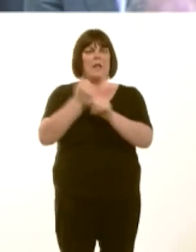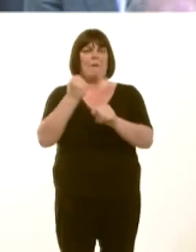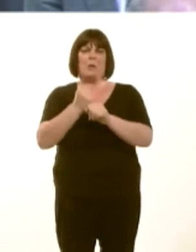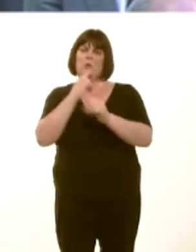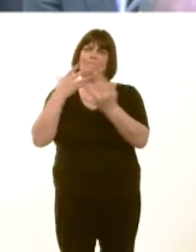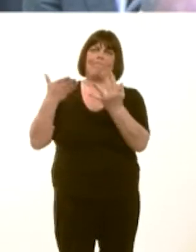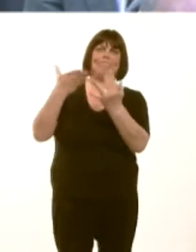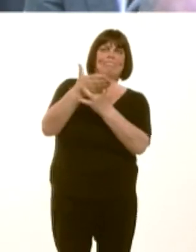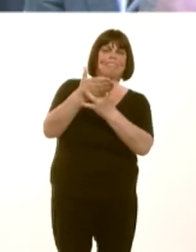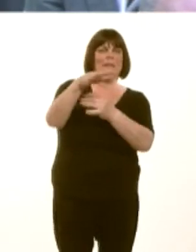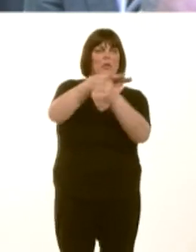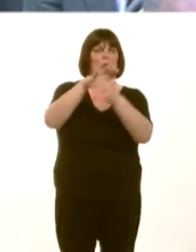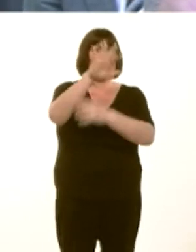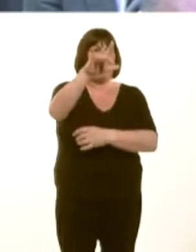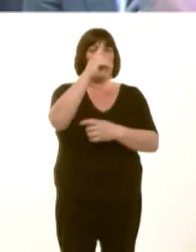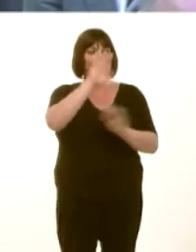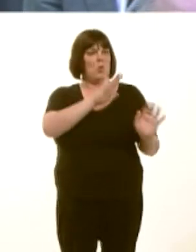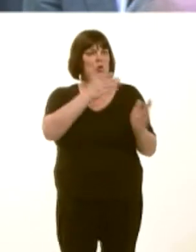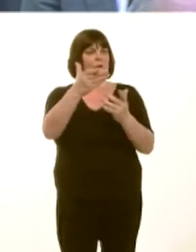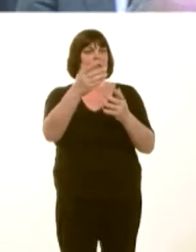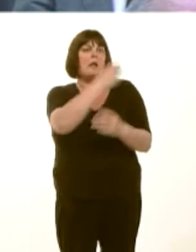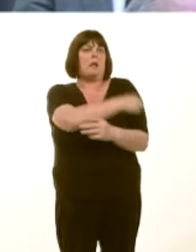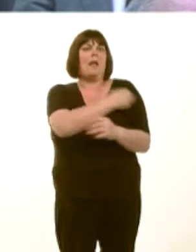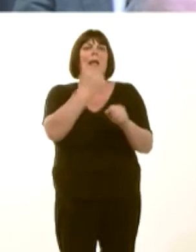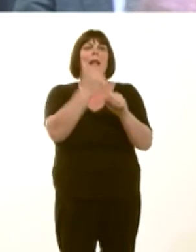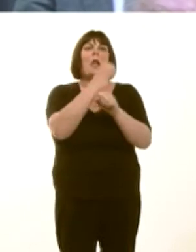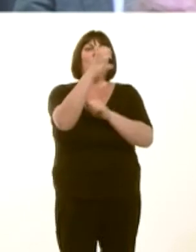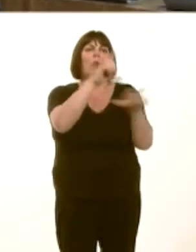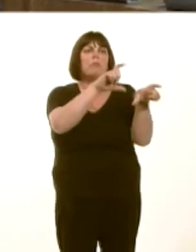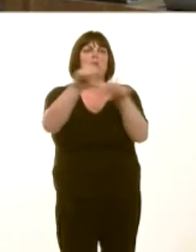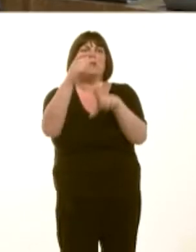in order to maintain services at Glan Clwyd Hospital. What is your response to them?